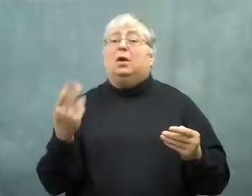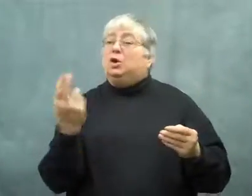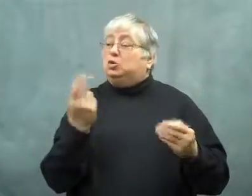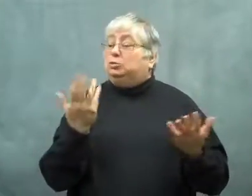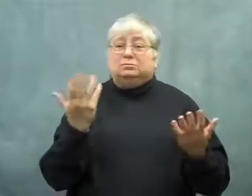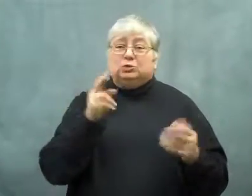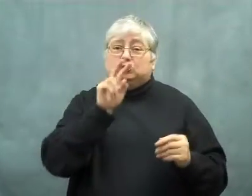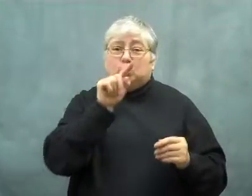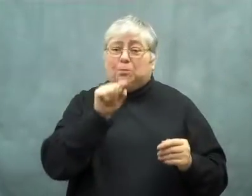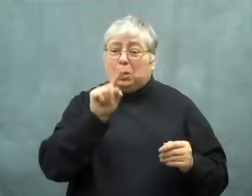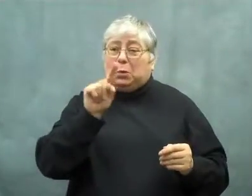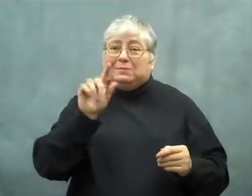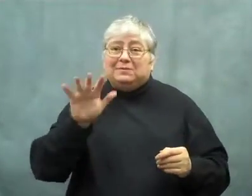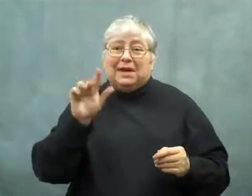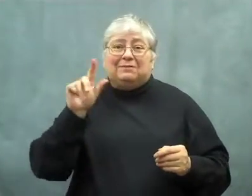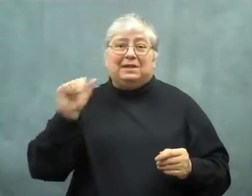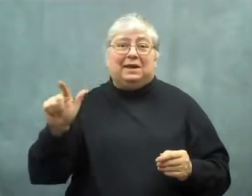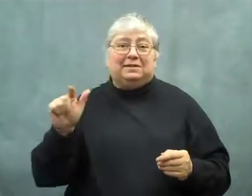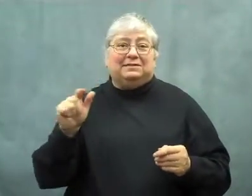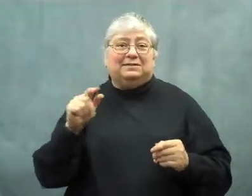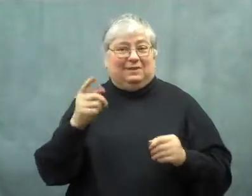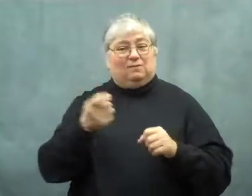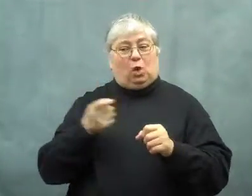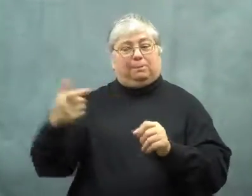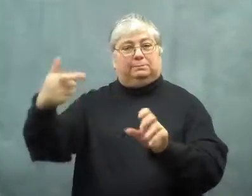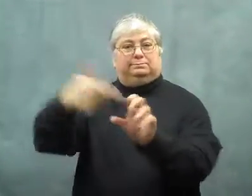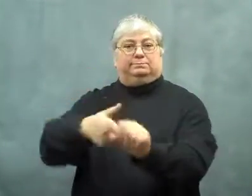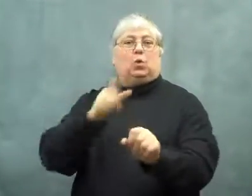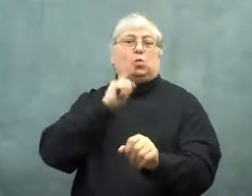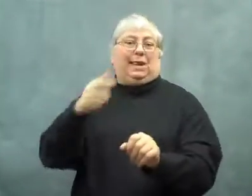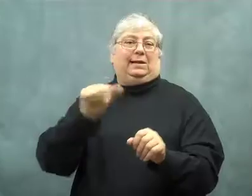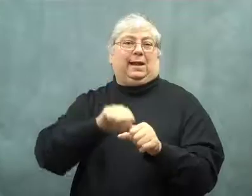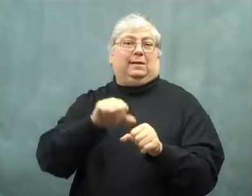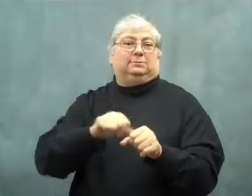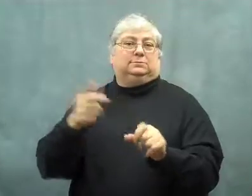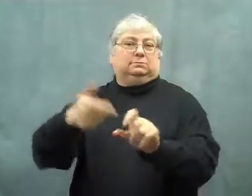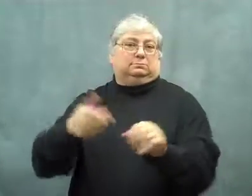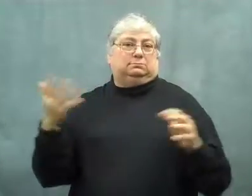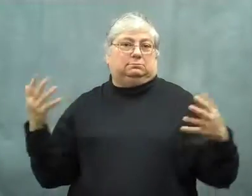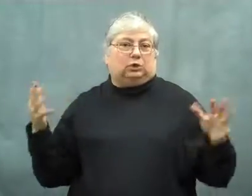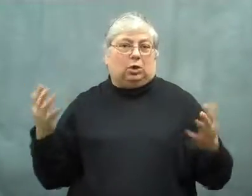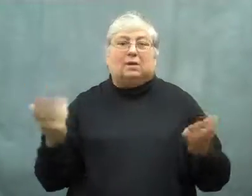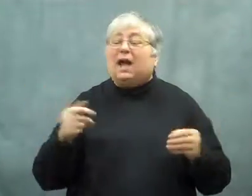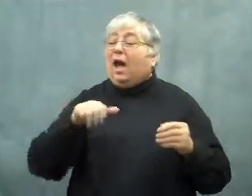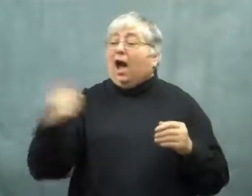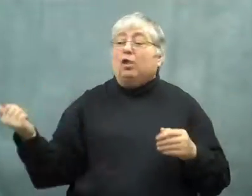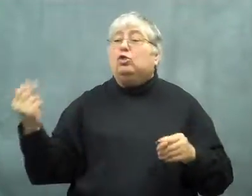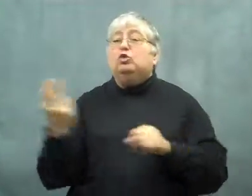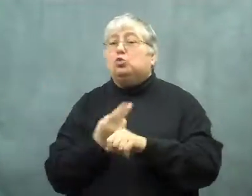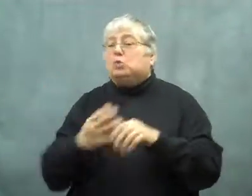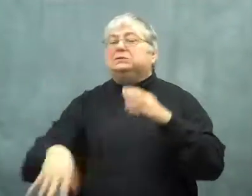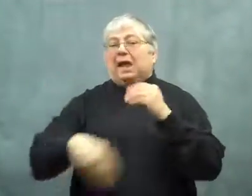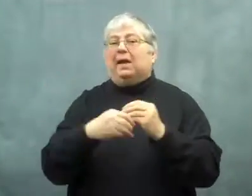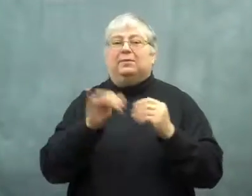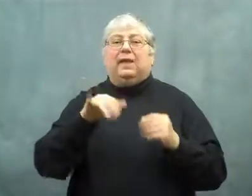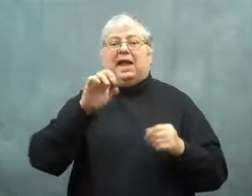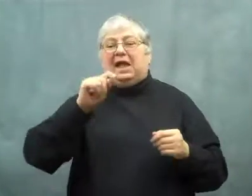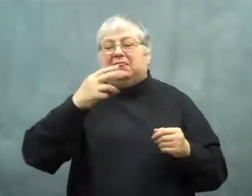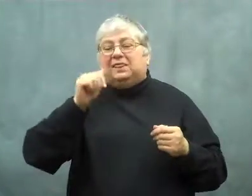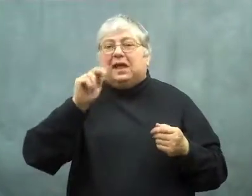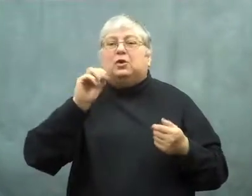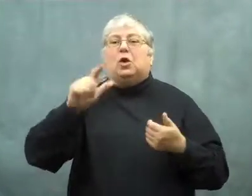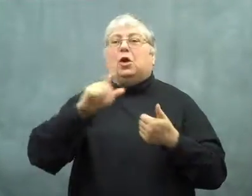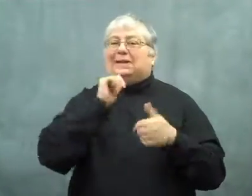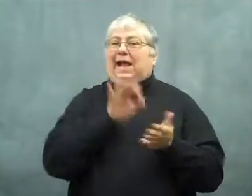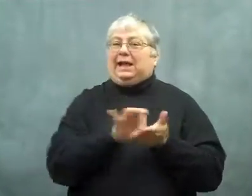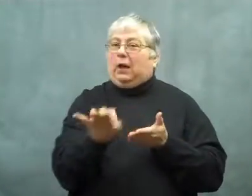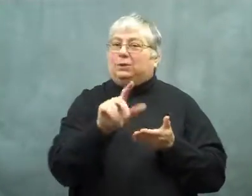Only 2.15 gallons of gasoline were used.